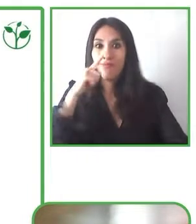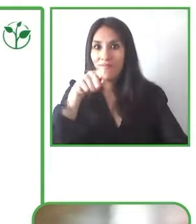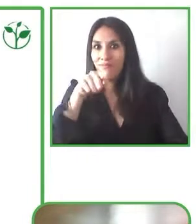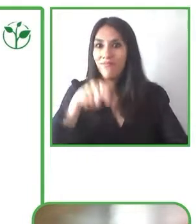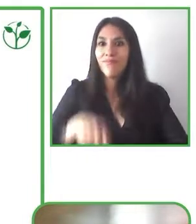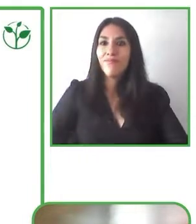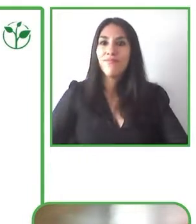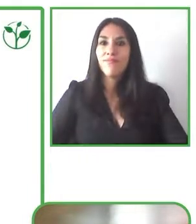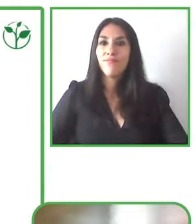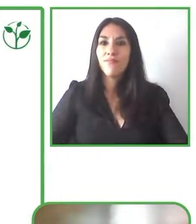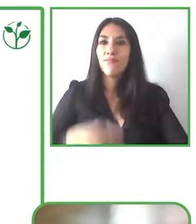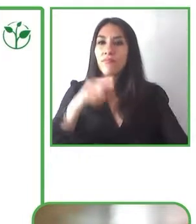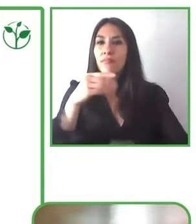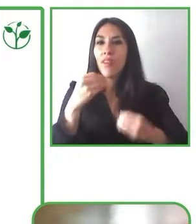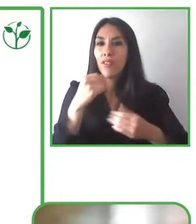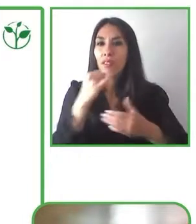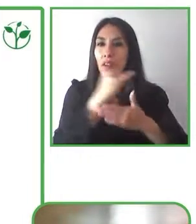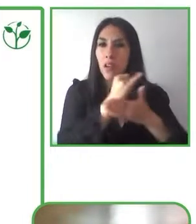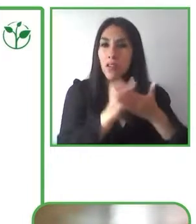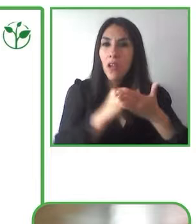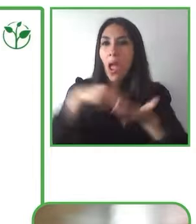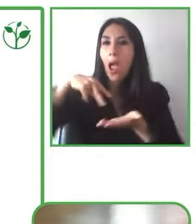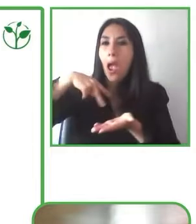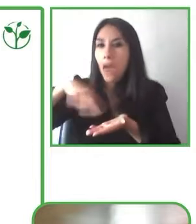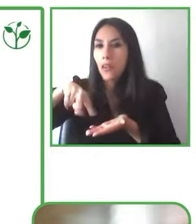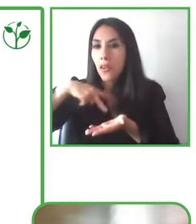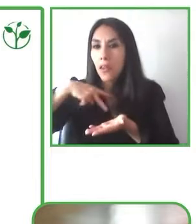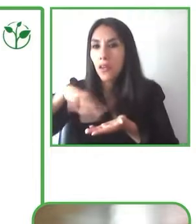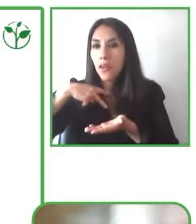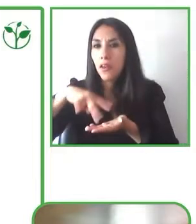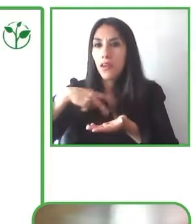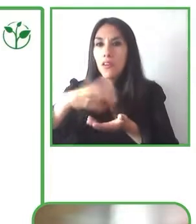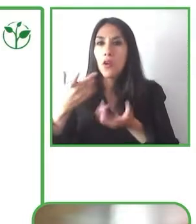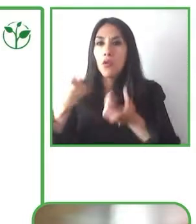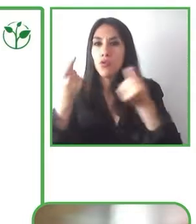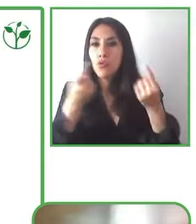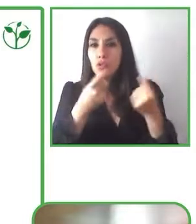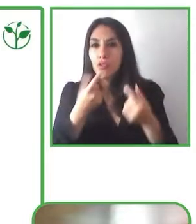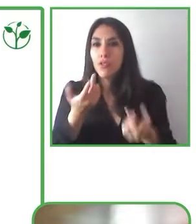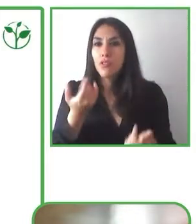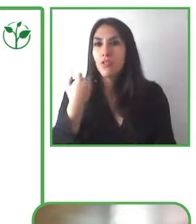shows the performers and it shows that one of the elements